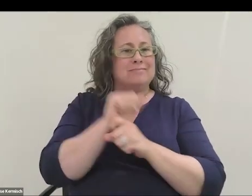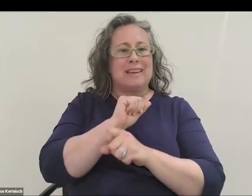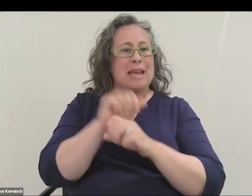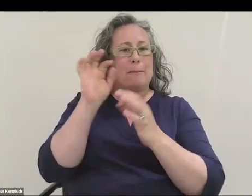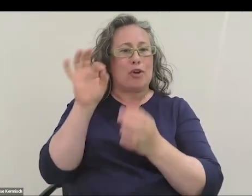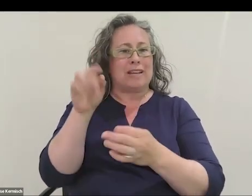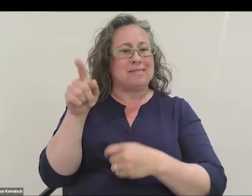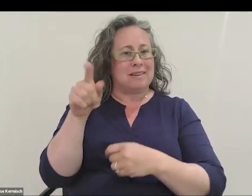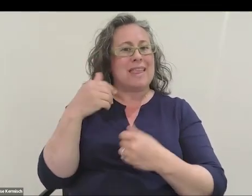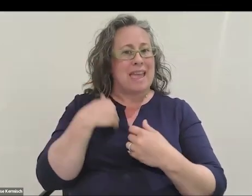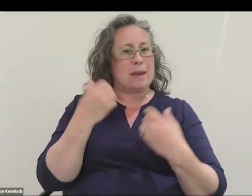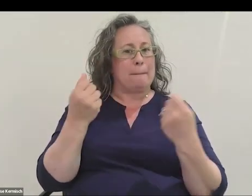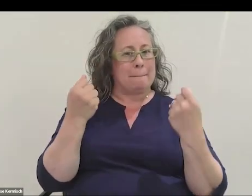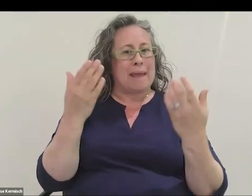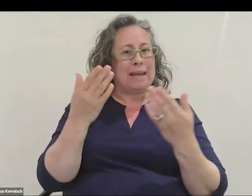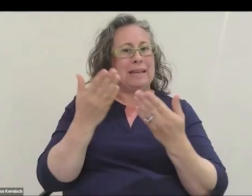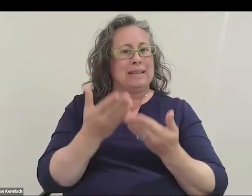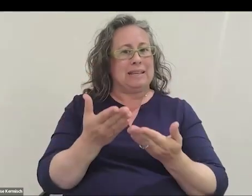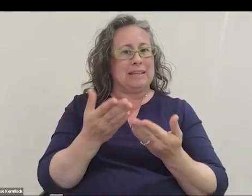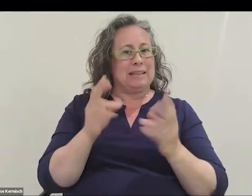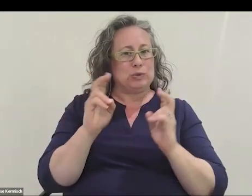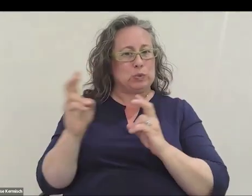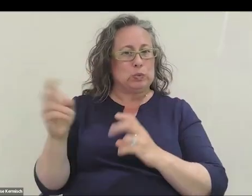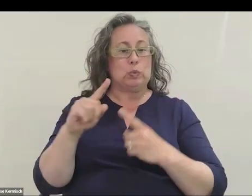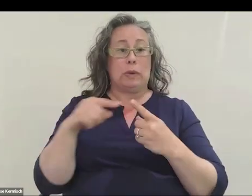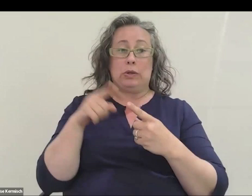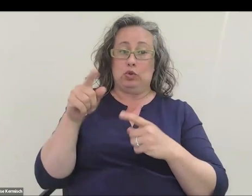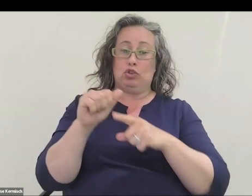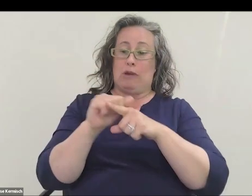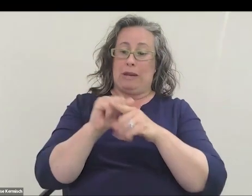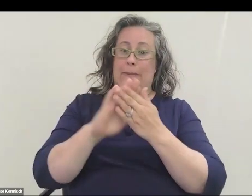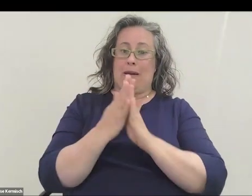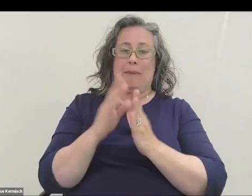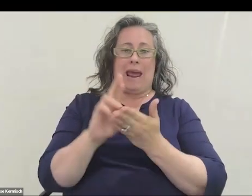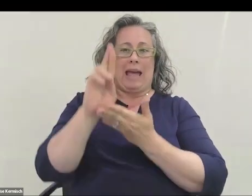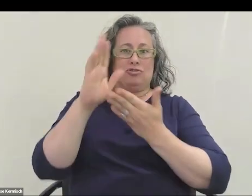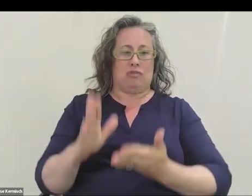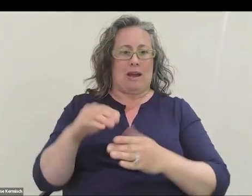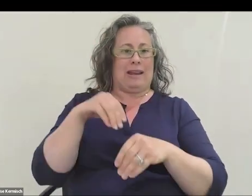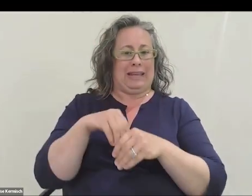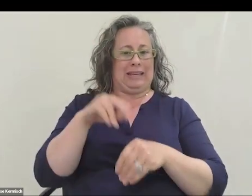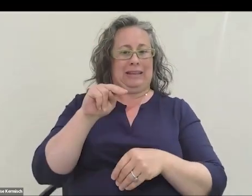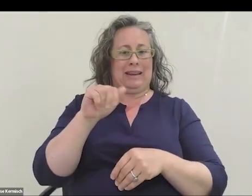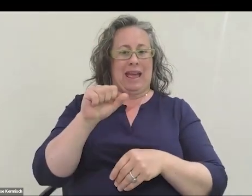They had many issues. Obviously, when you're training to be an astronaut at NASA, the program is very, very long.